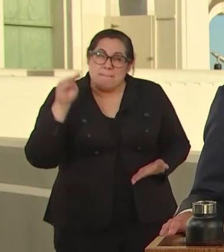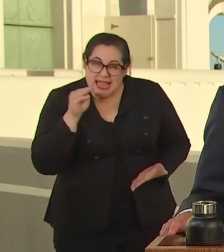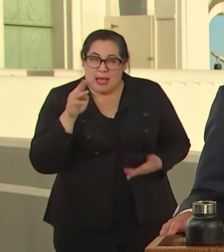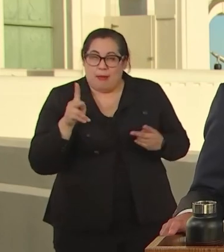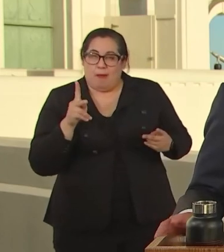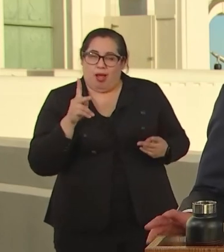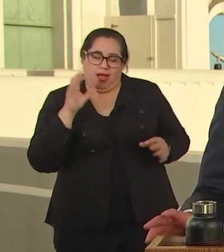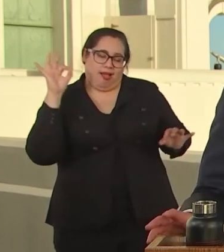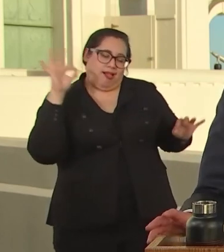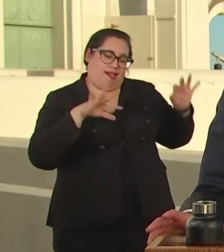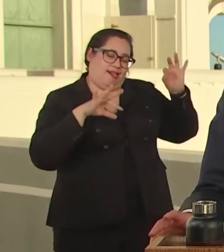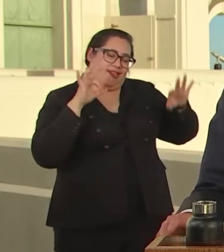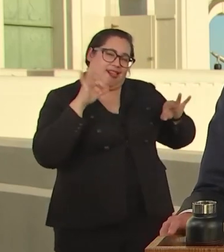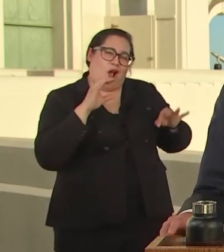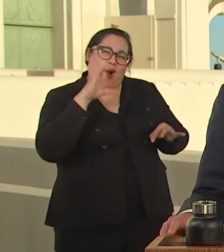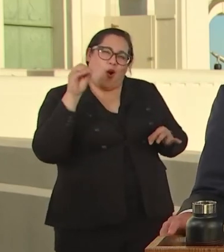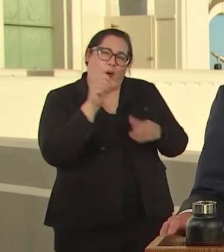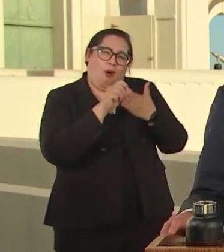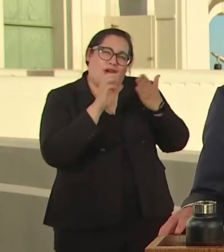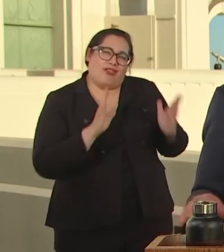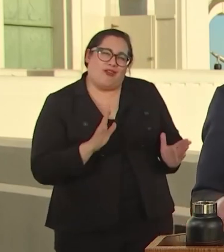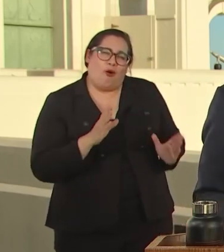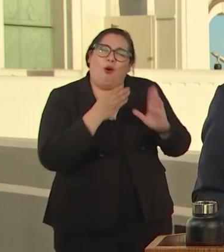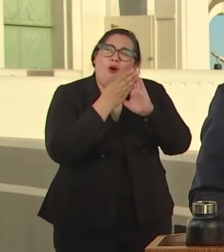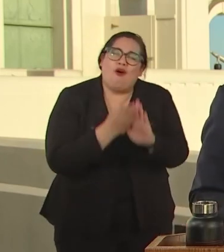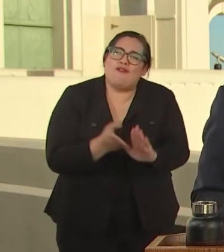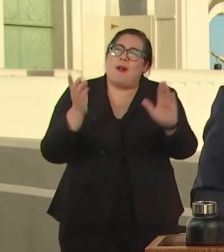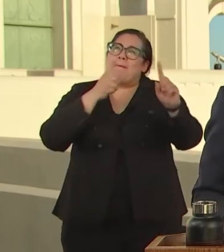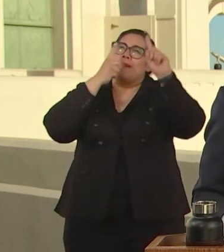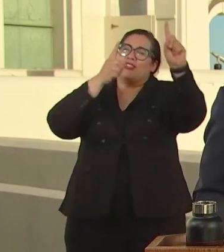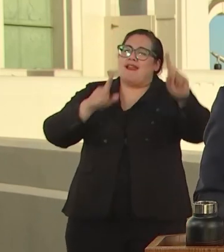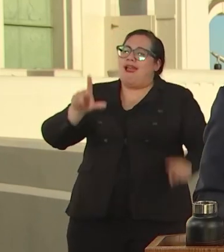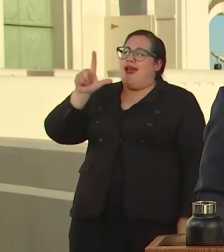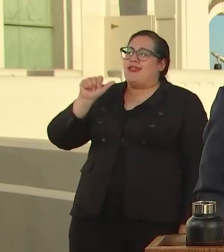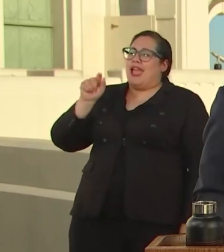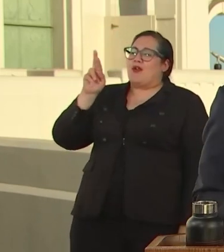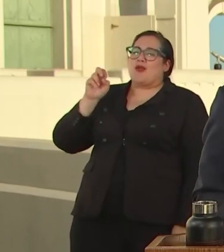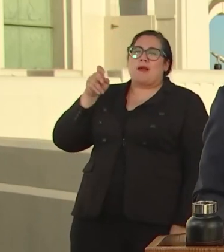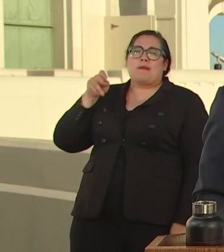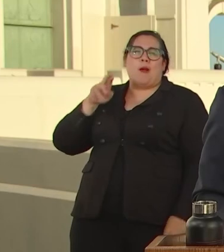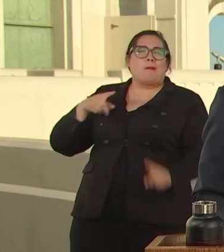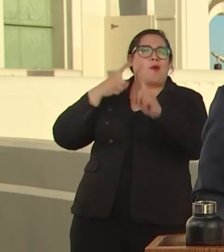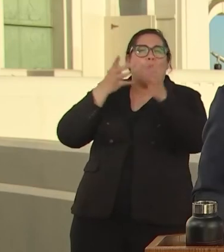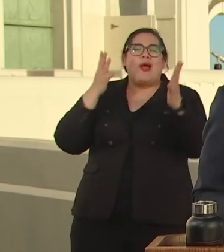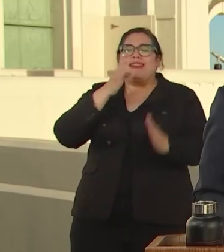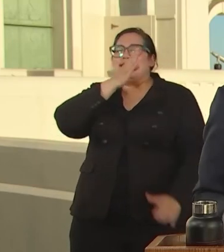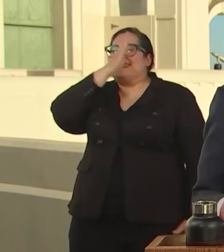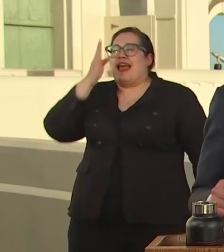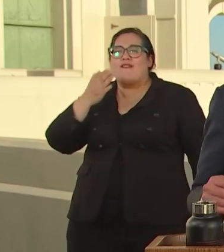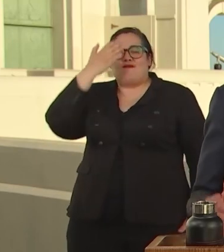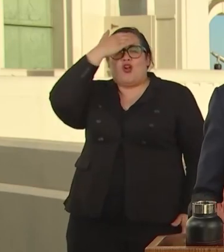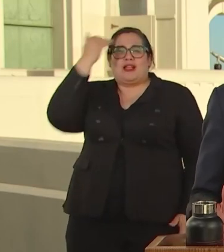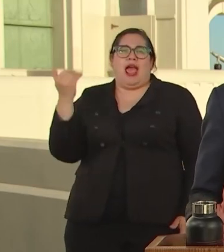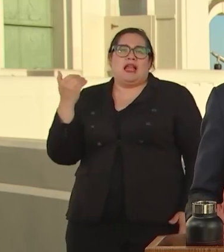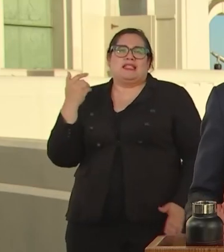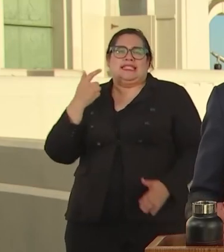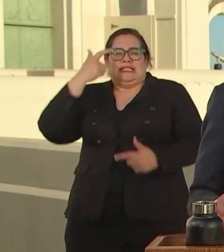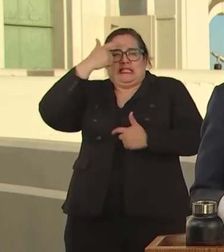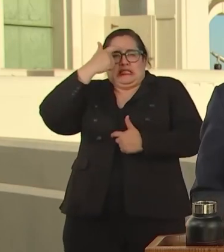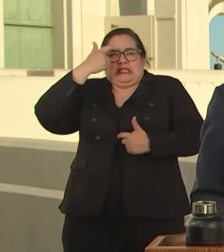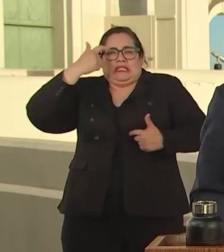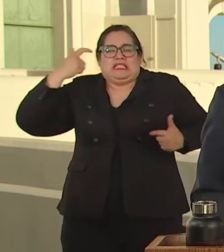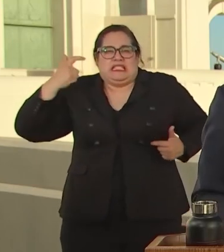THE OVER ARCHING L.A. REPAIR IS